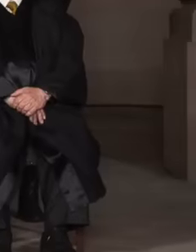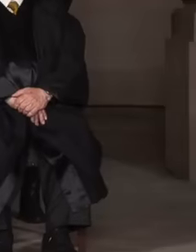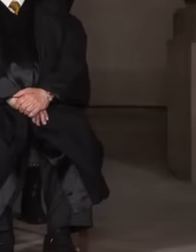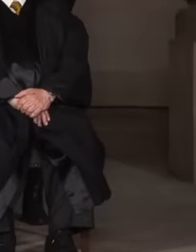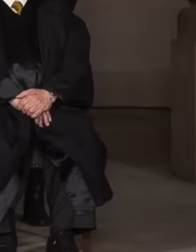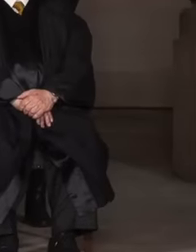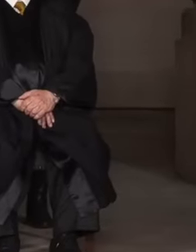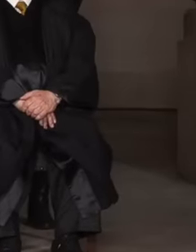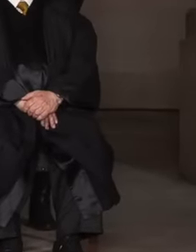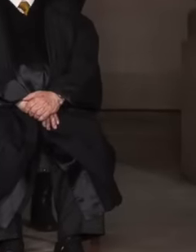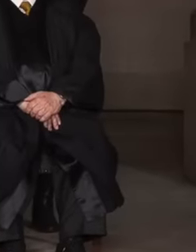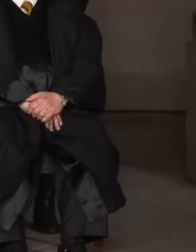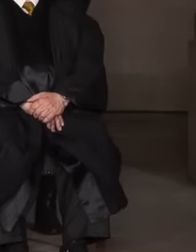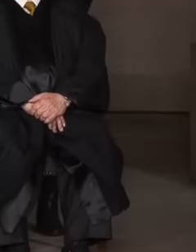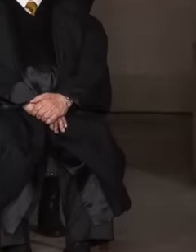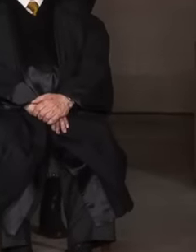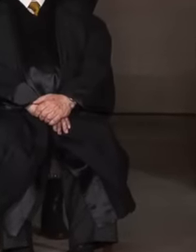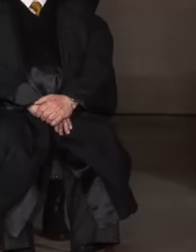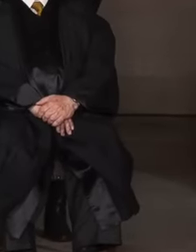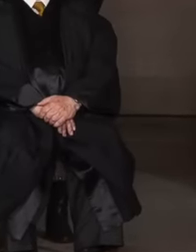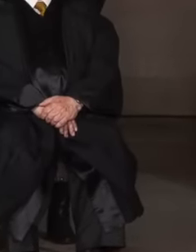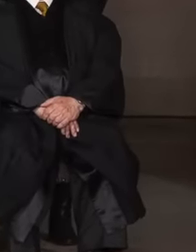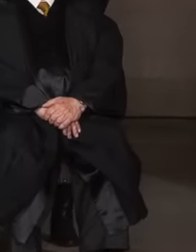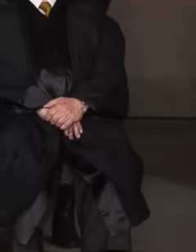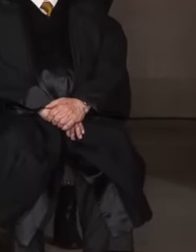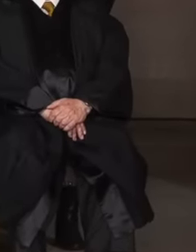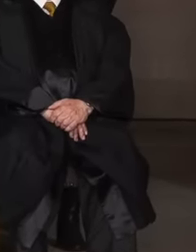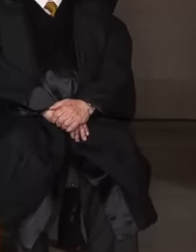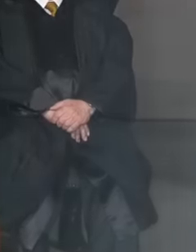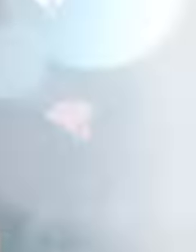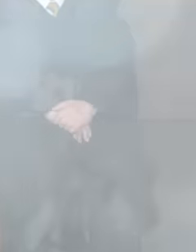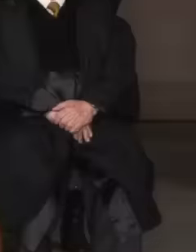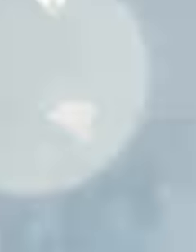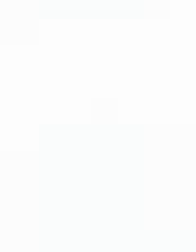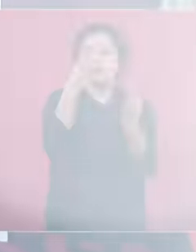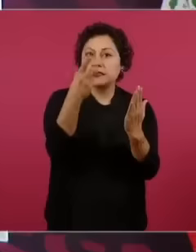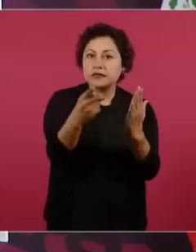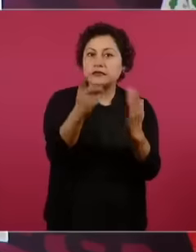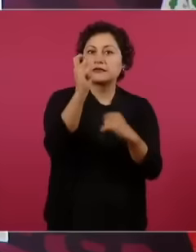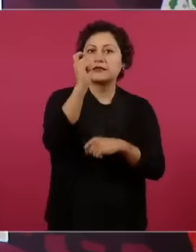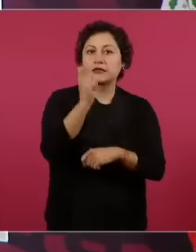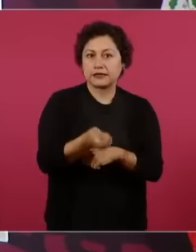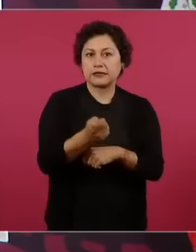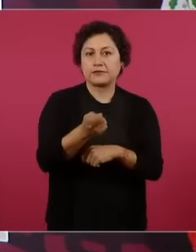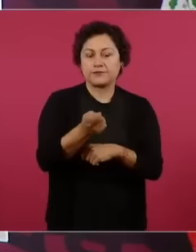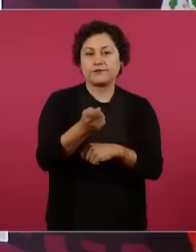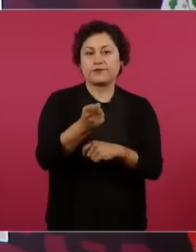believed that it was the owner of justice in Mexico, but now the people have given them a lesson that